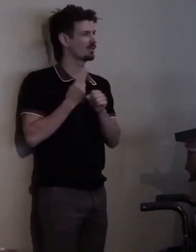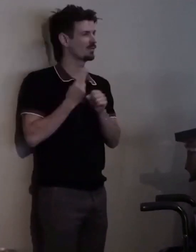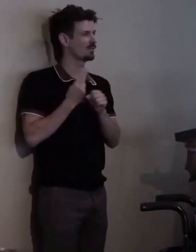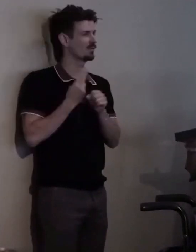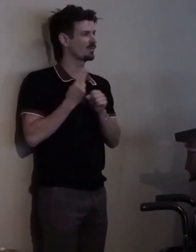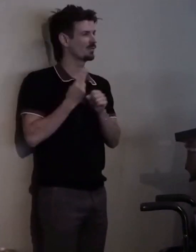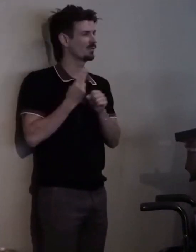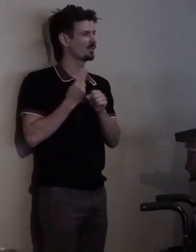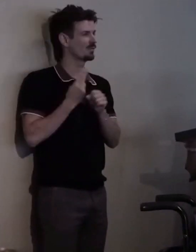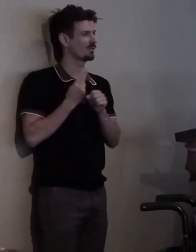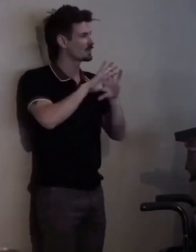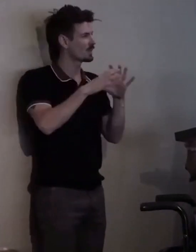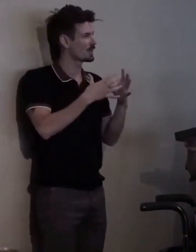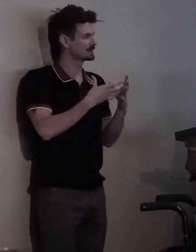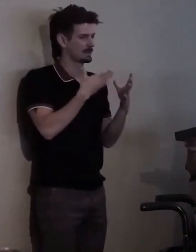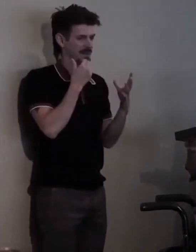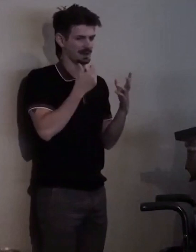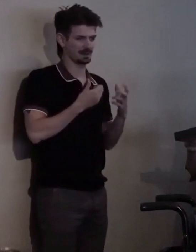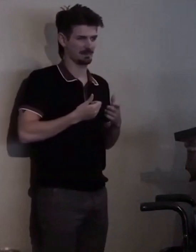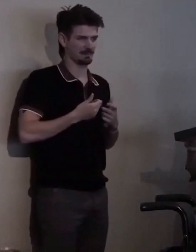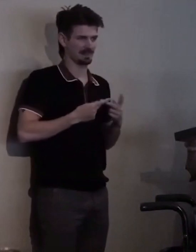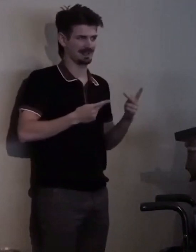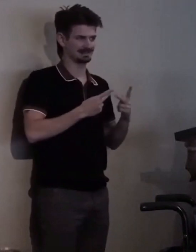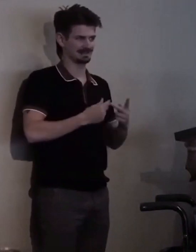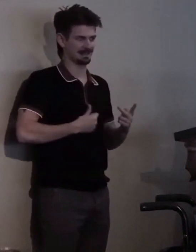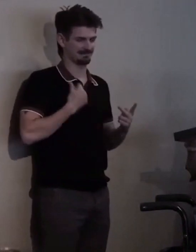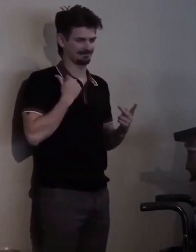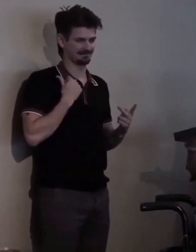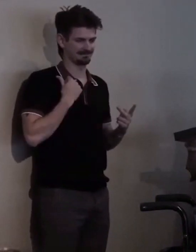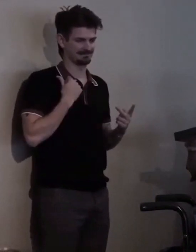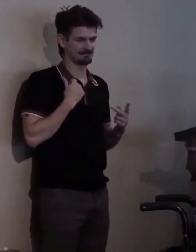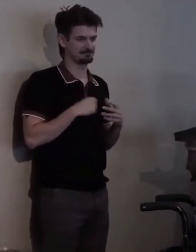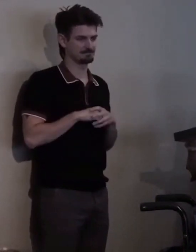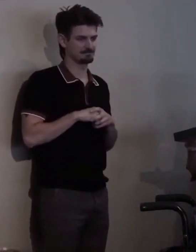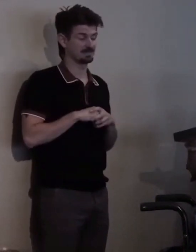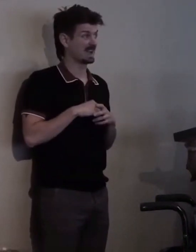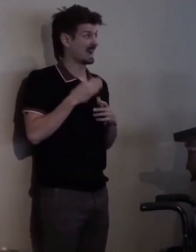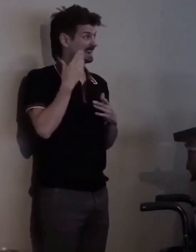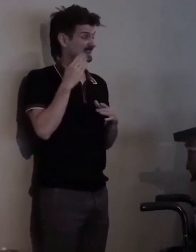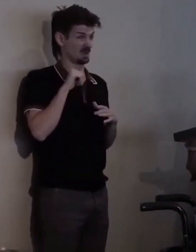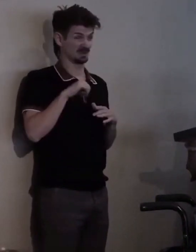I didn't know it was going to be this way, but it's been very fulfilling